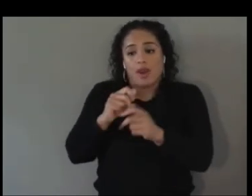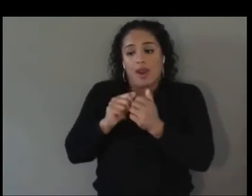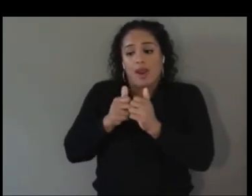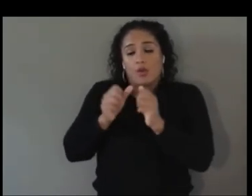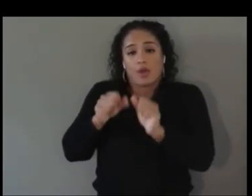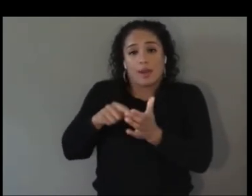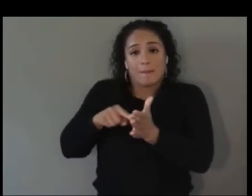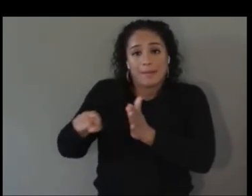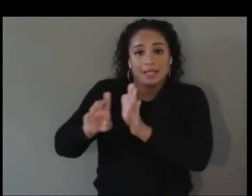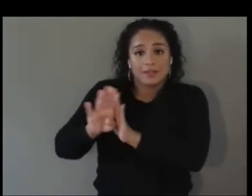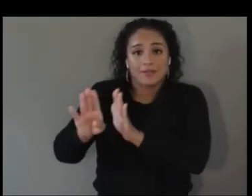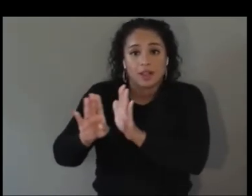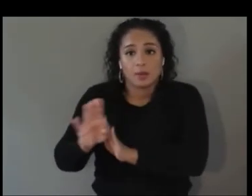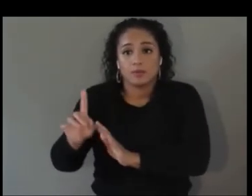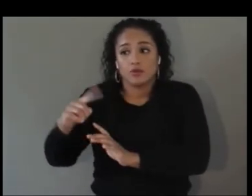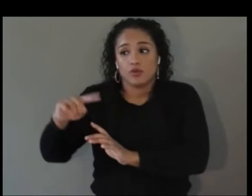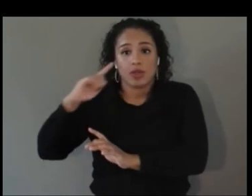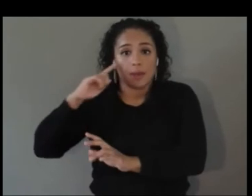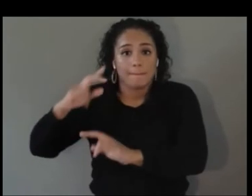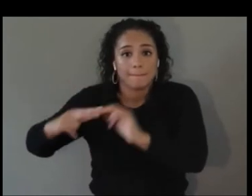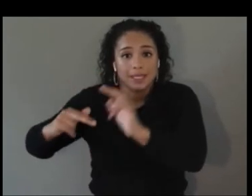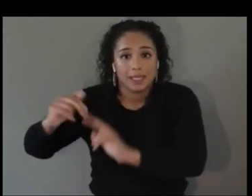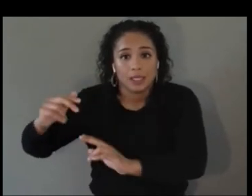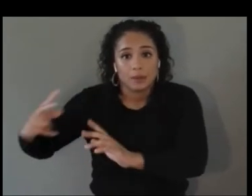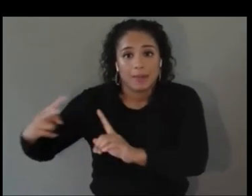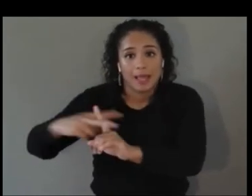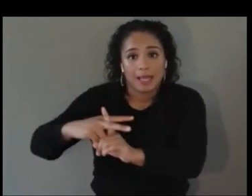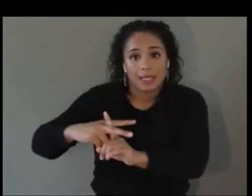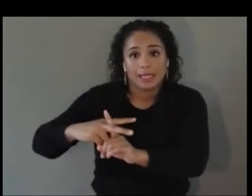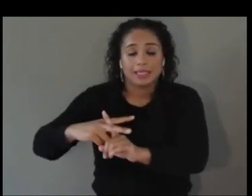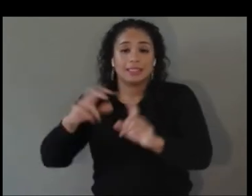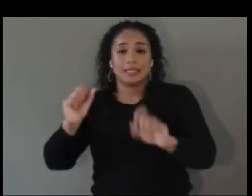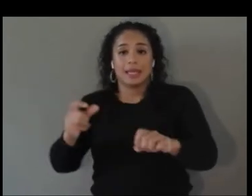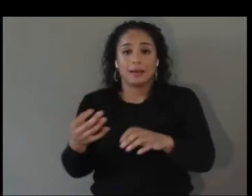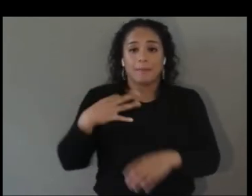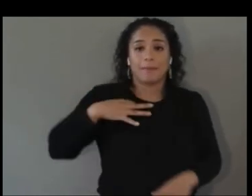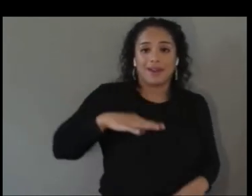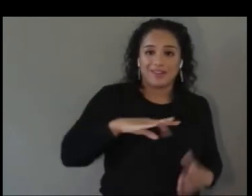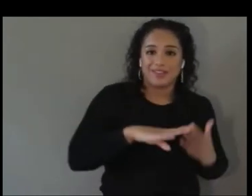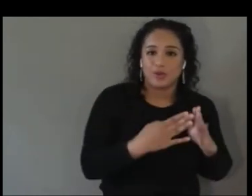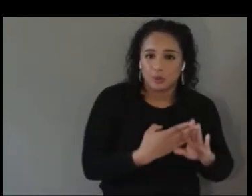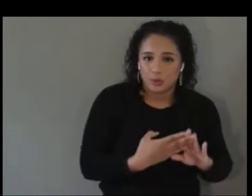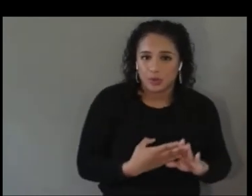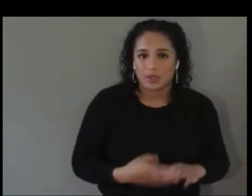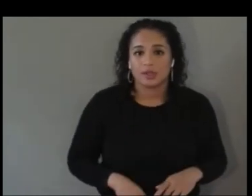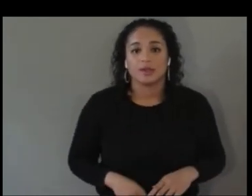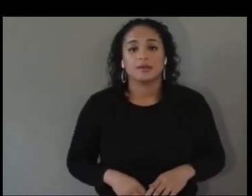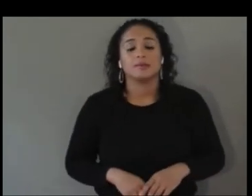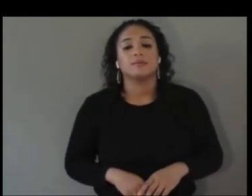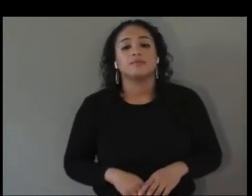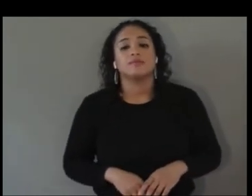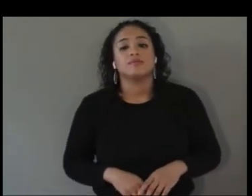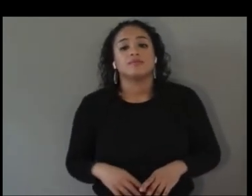are successful and benefit the community. In terms of what XRDI is doing we've created